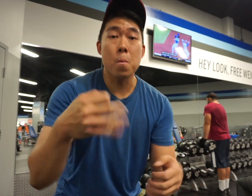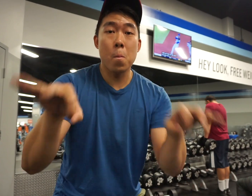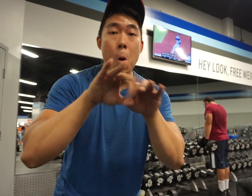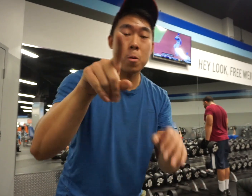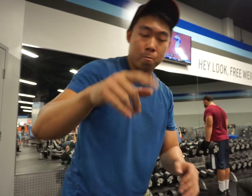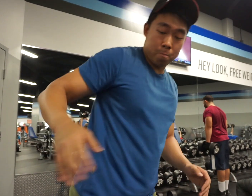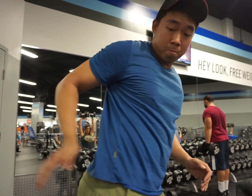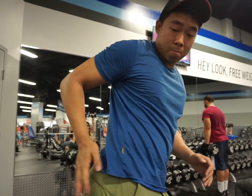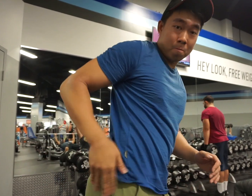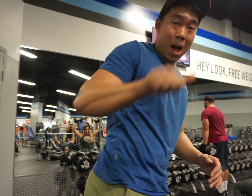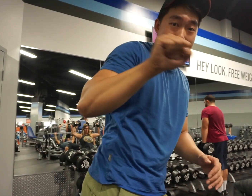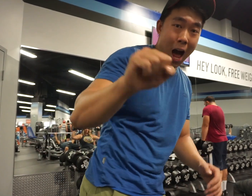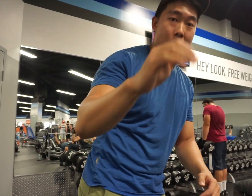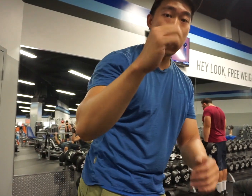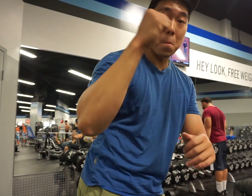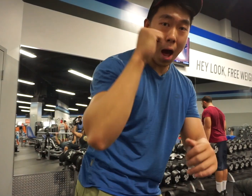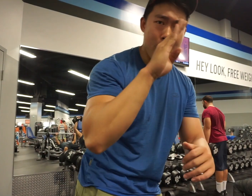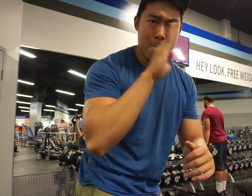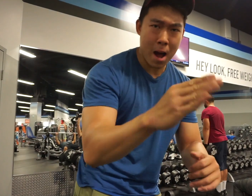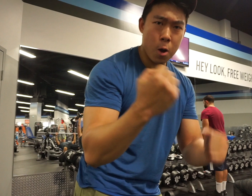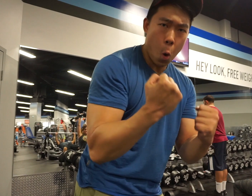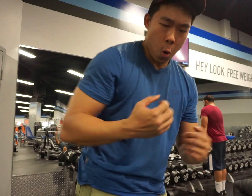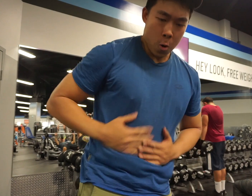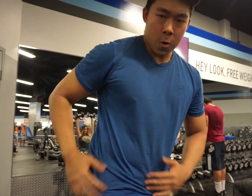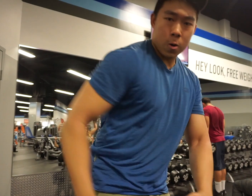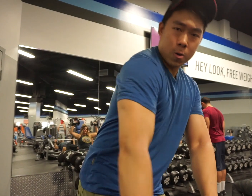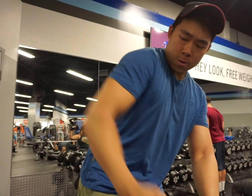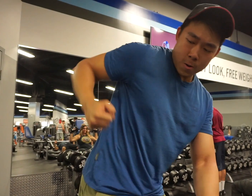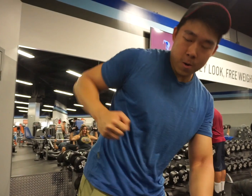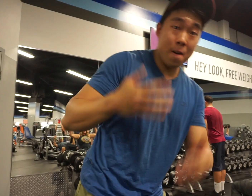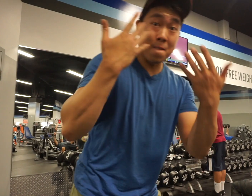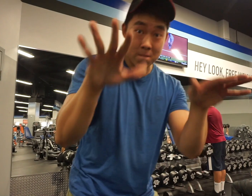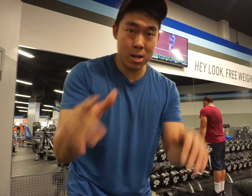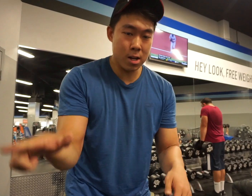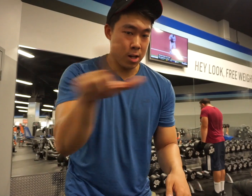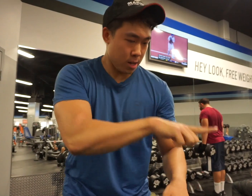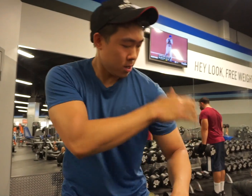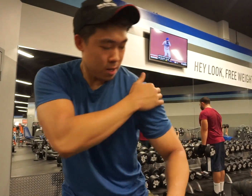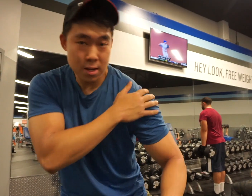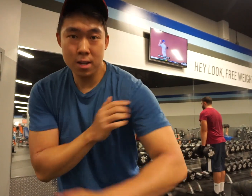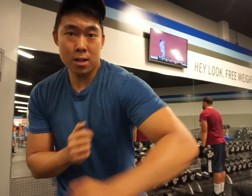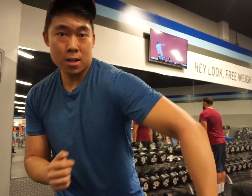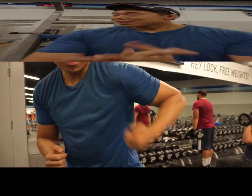Importantly, keep your glutes tight and back straighten. When you’re done with this side, do the other side too.